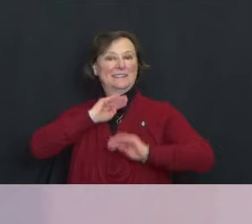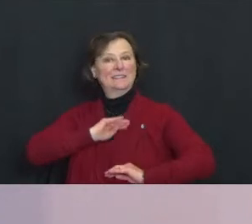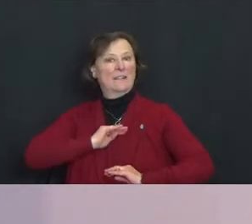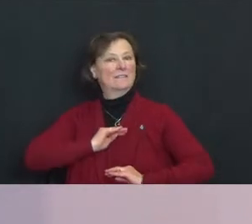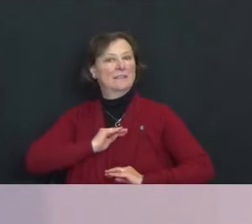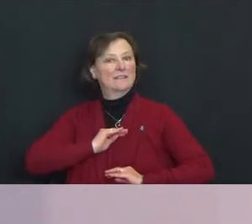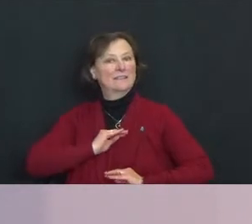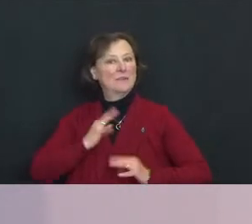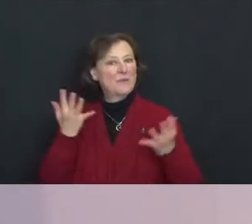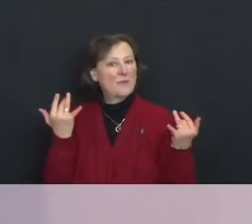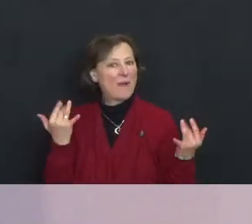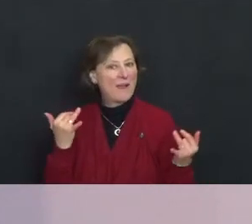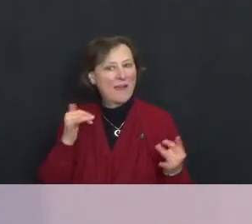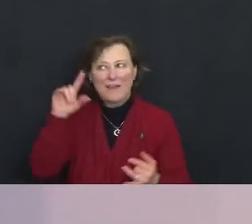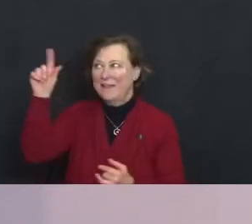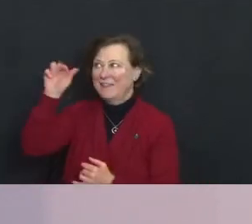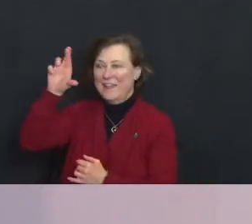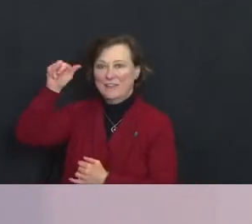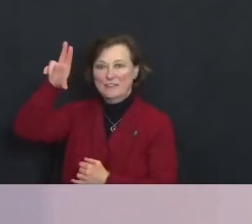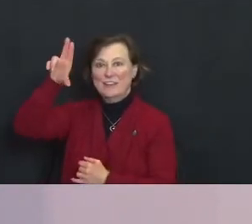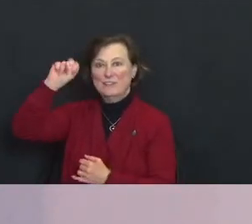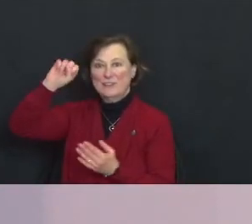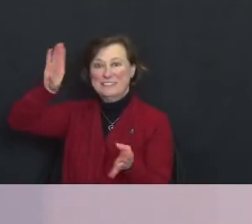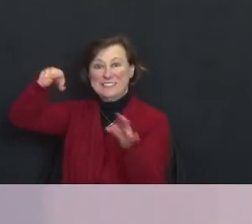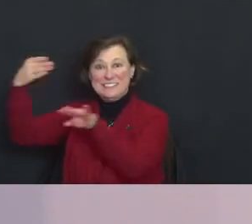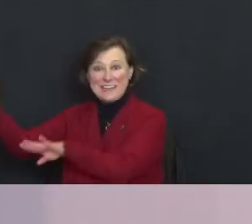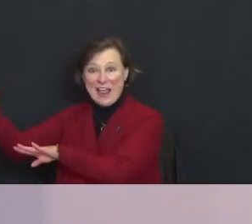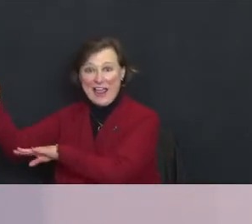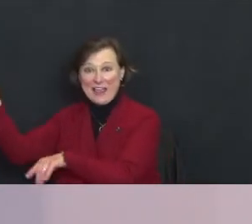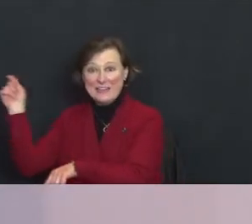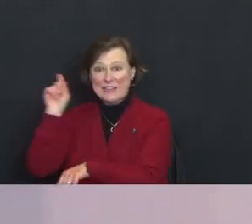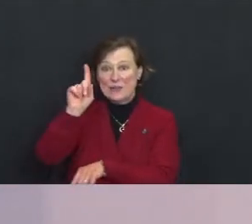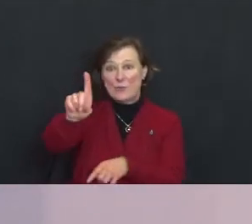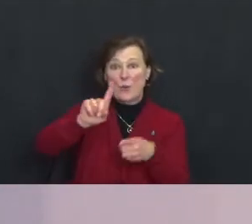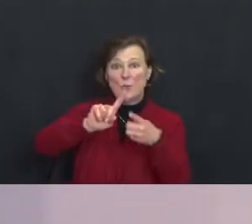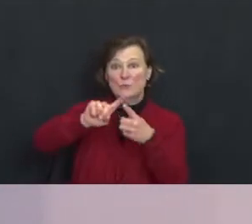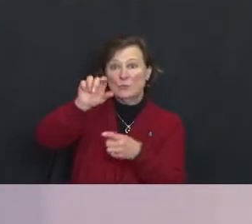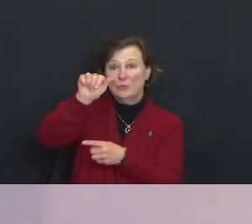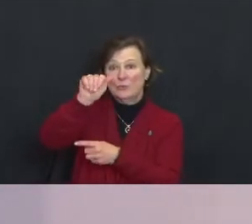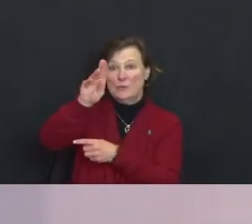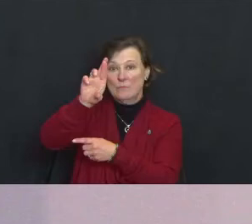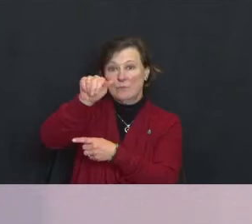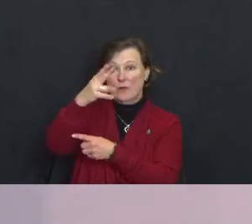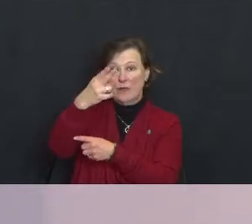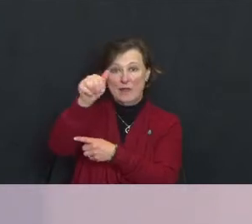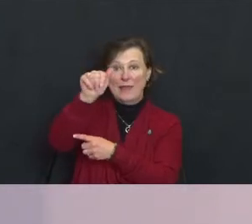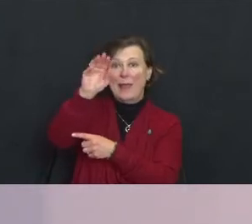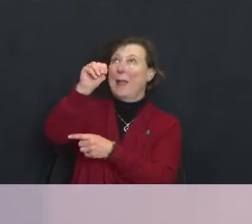because Lazarus dies and he goes to Abraham’s bosom - heaven I guess.